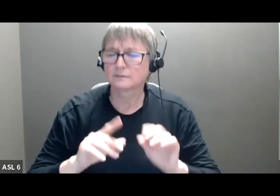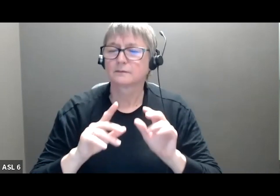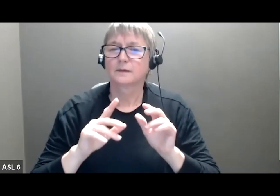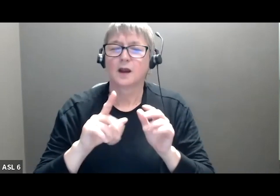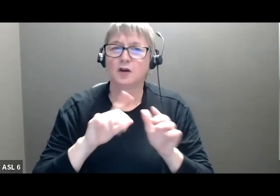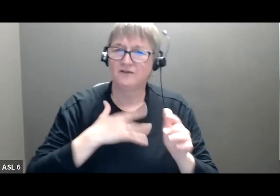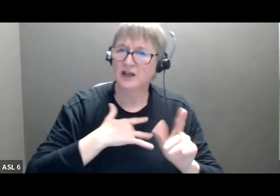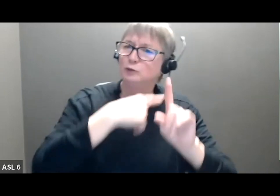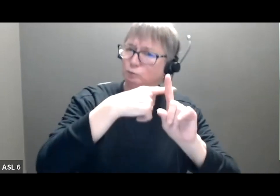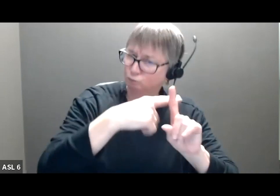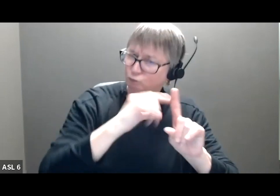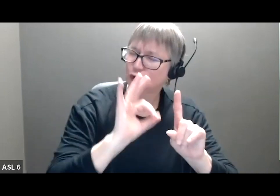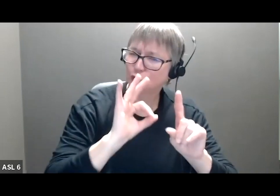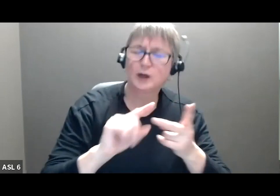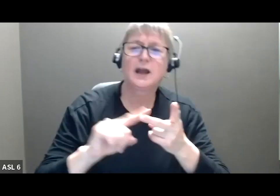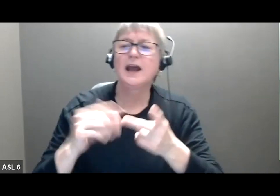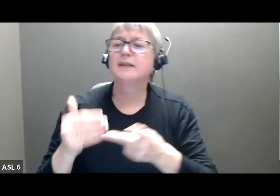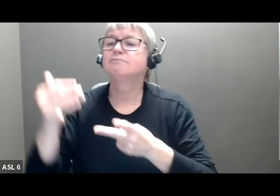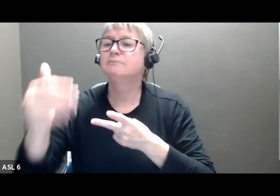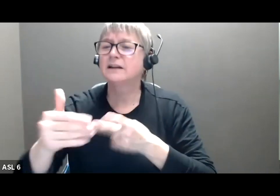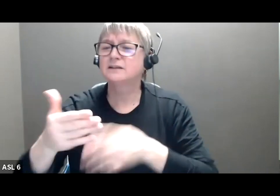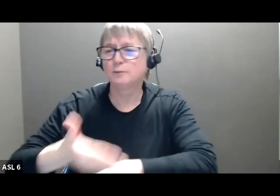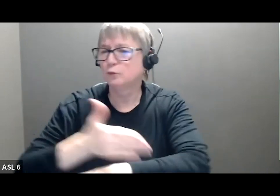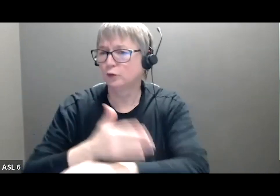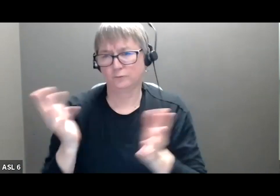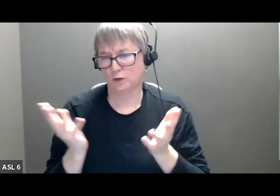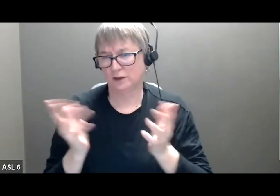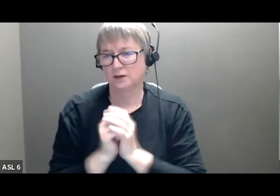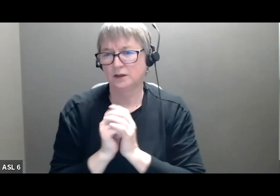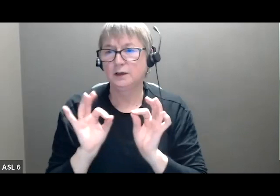and what we can improve for the next time. Please also remember that the presentation,